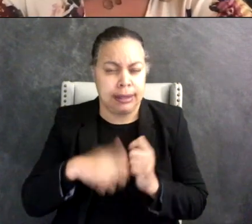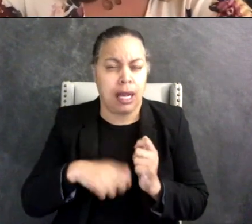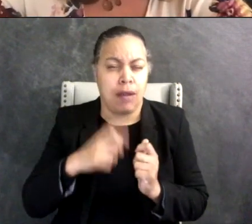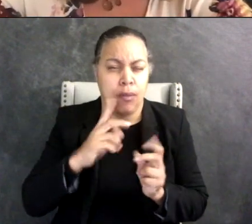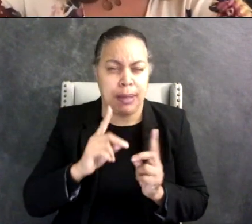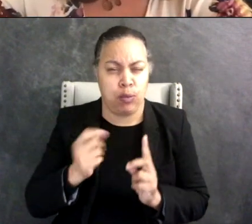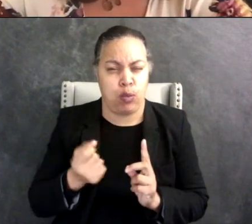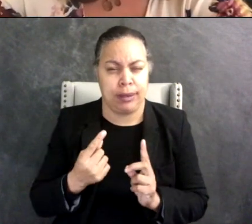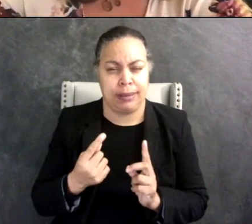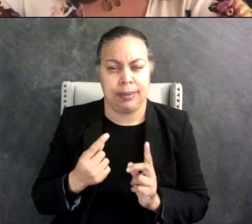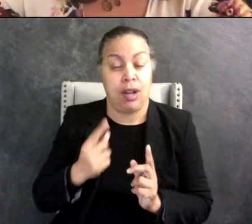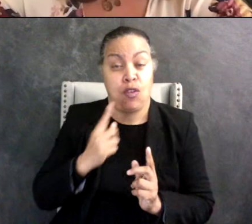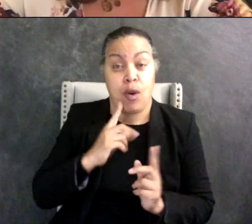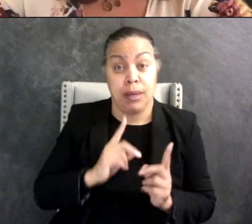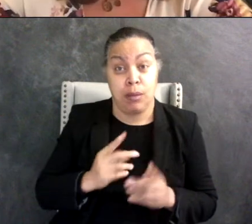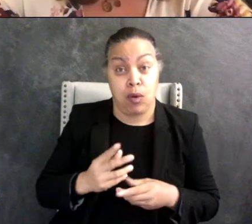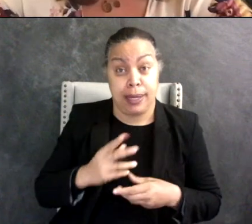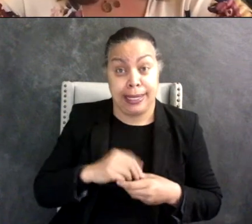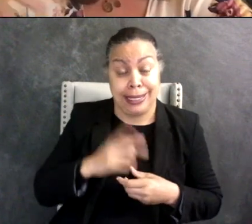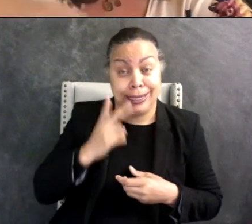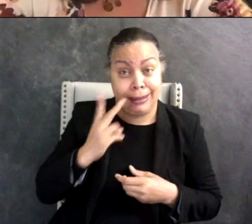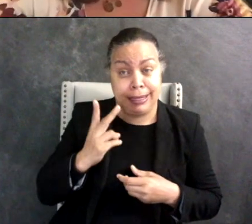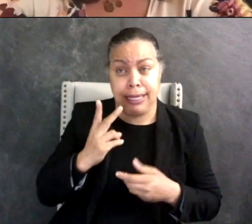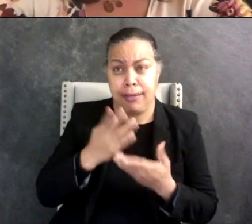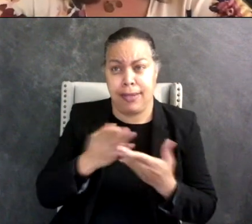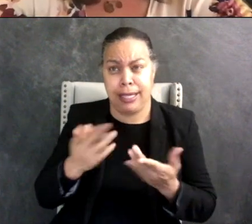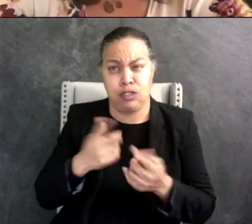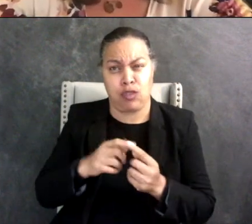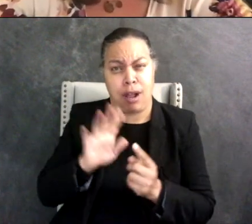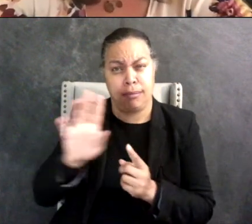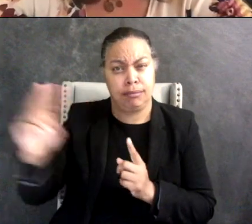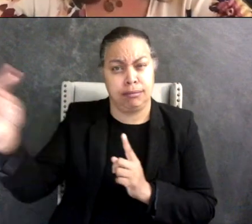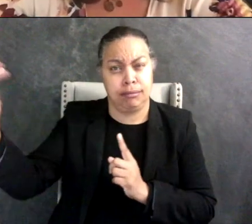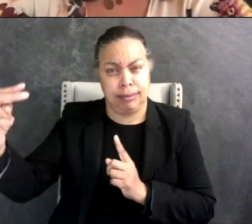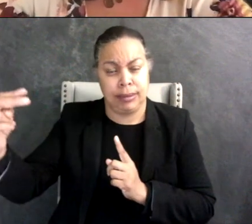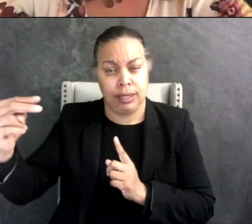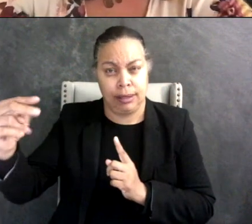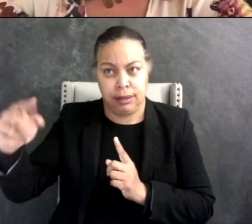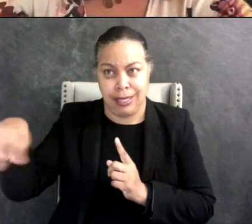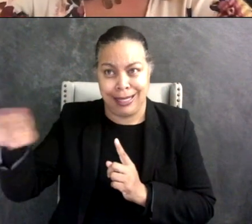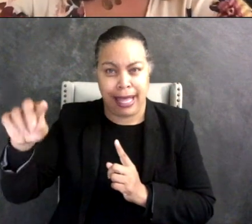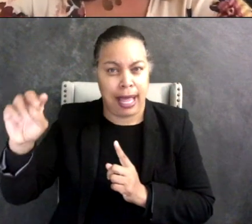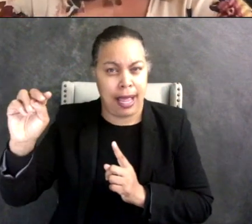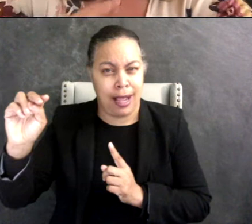equally as difficult for neurotypical people to see things through an autistic lens and you know